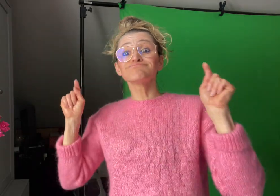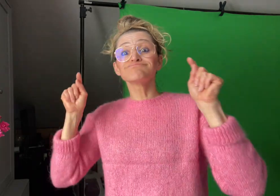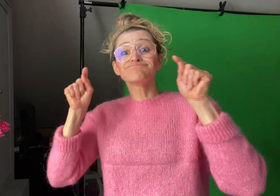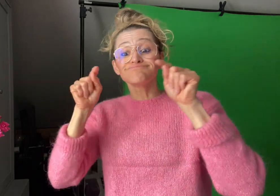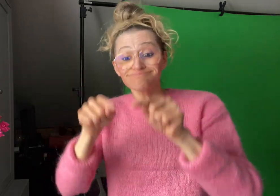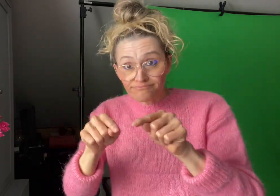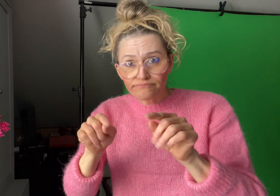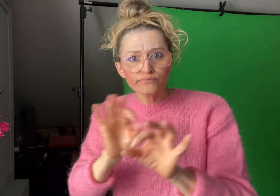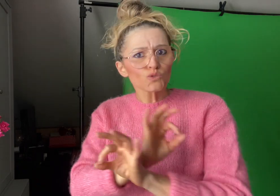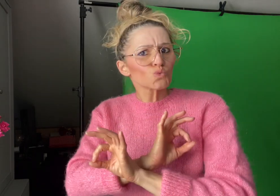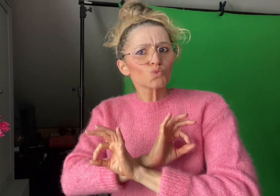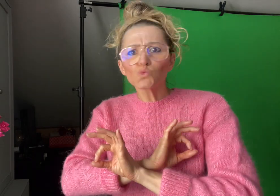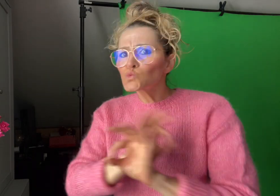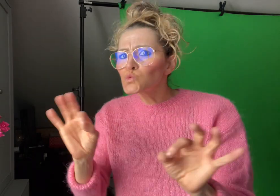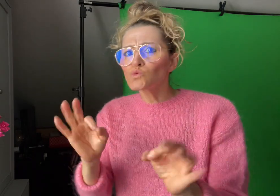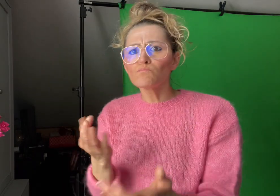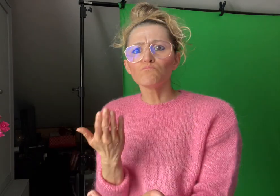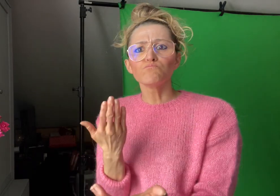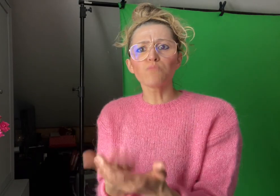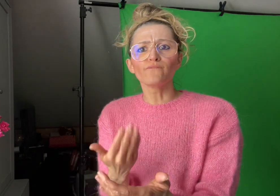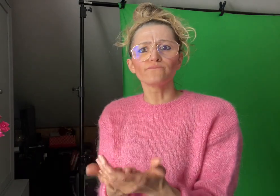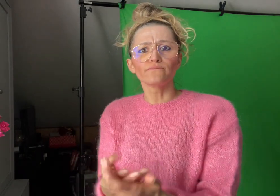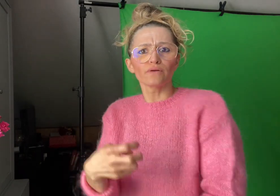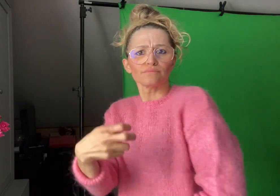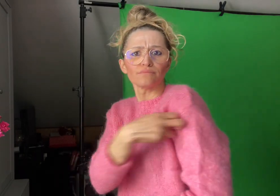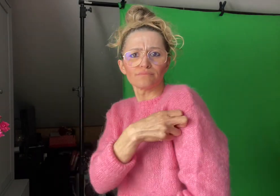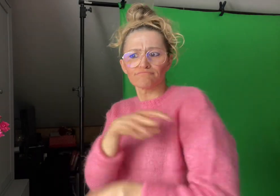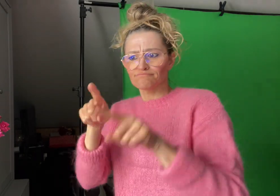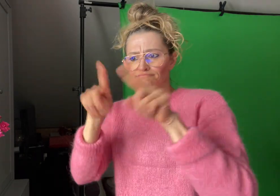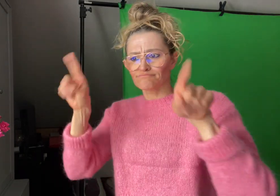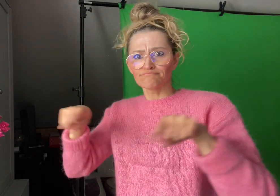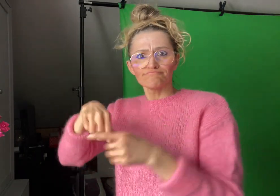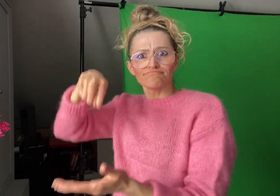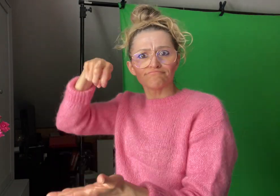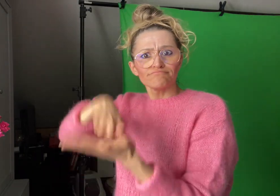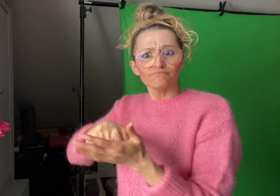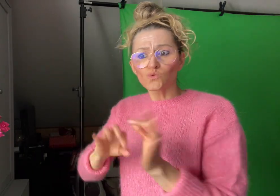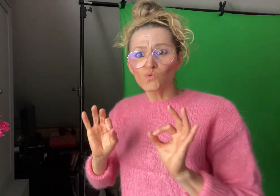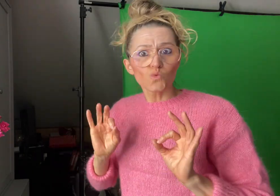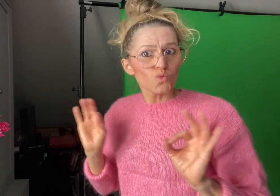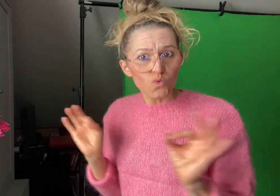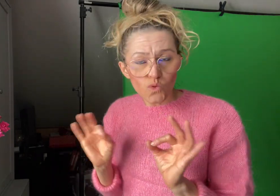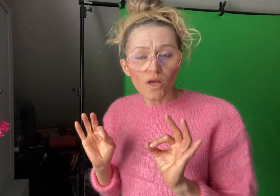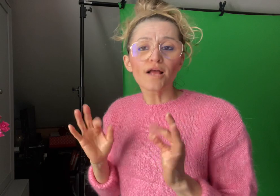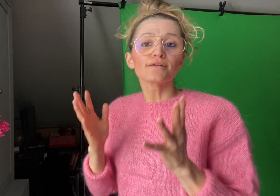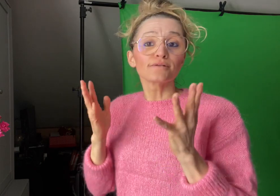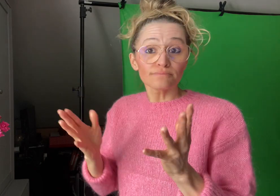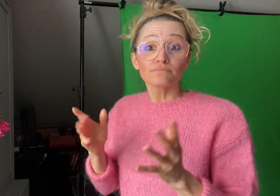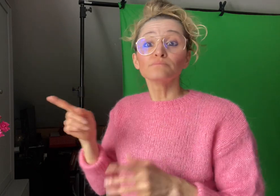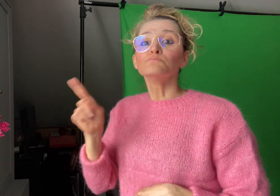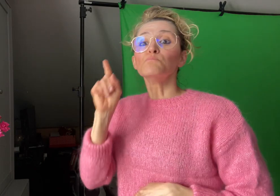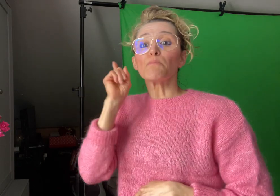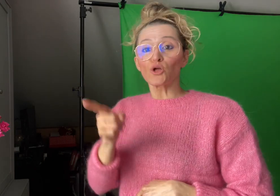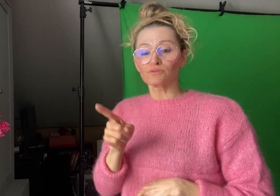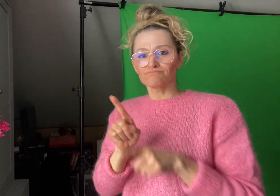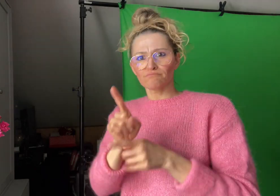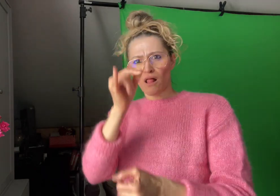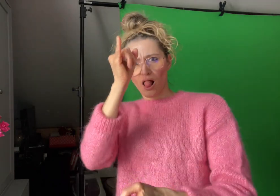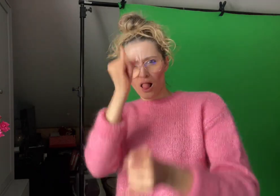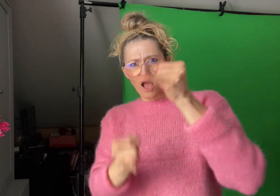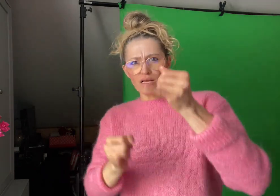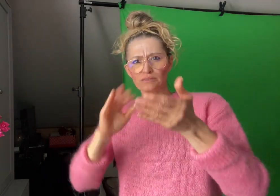they will have to quarantine themselves for 5 days in the final